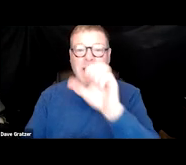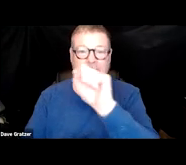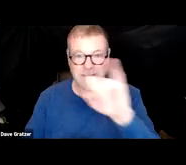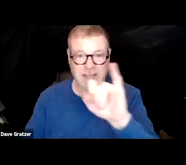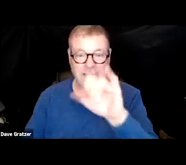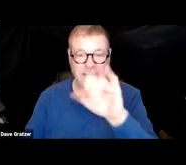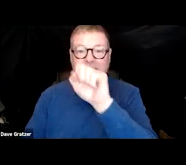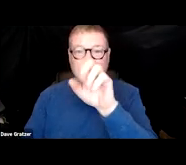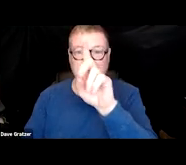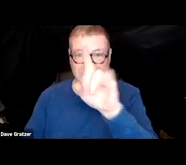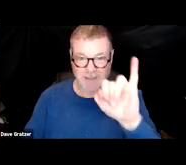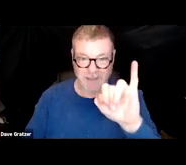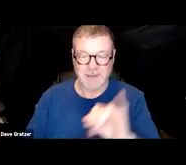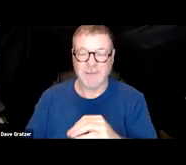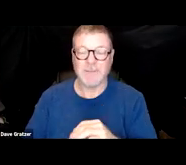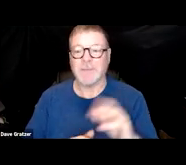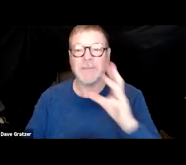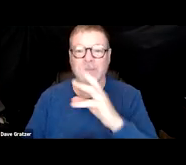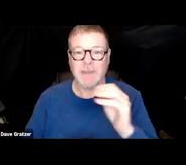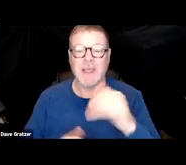So they hired me as their SOAR Coordinator.